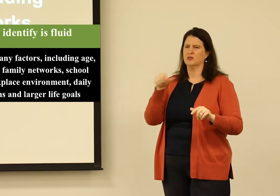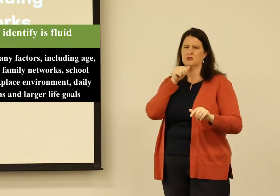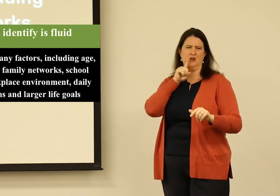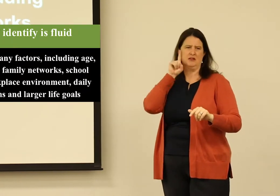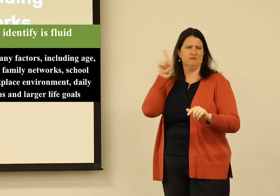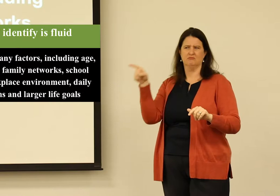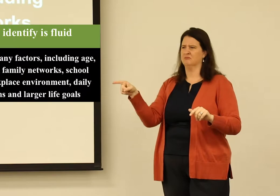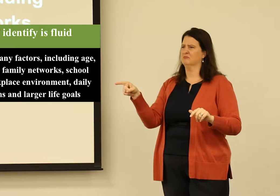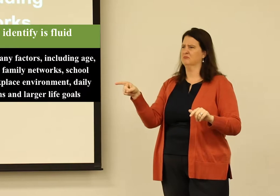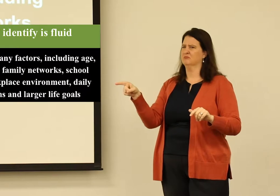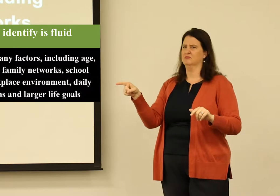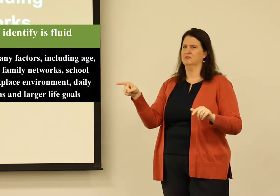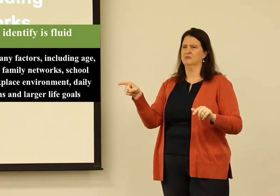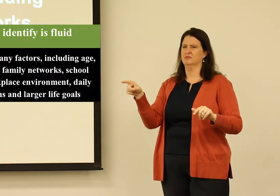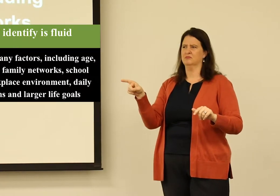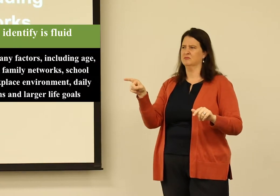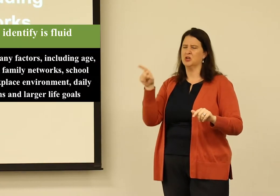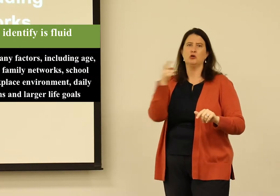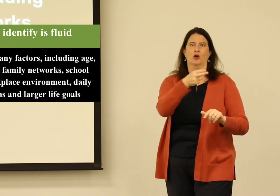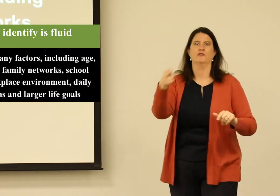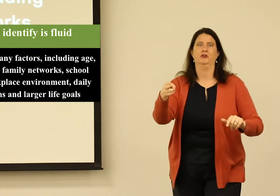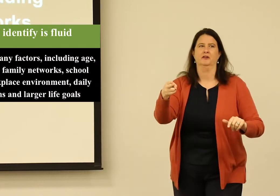have said to me, "Well, Stephanie, you can't be deaf.